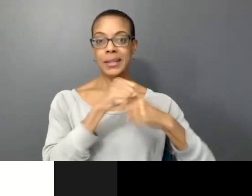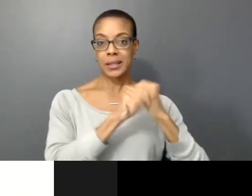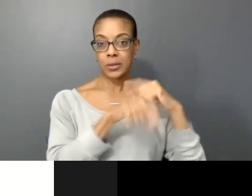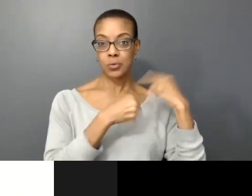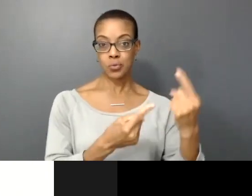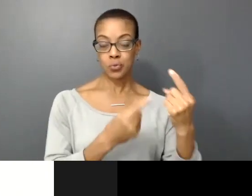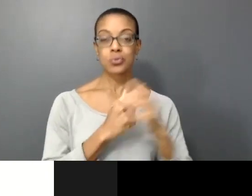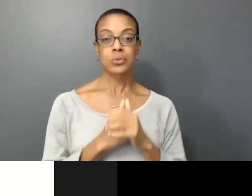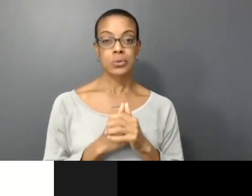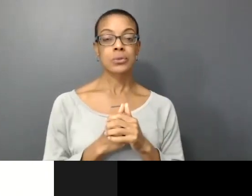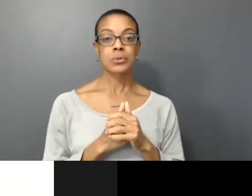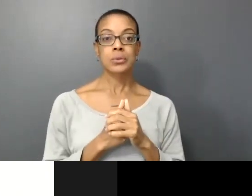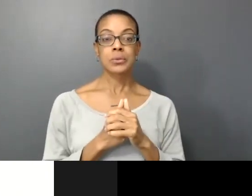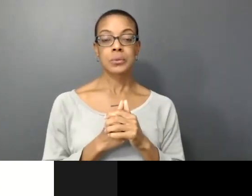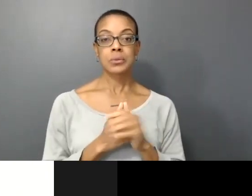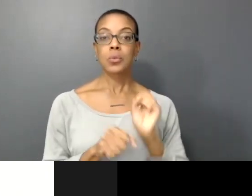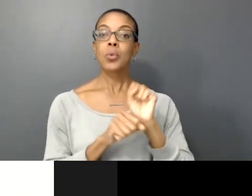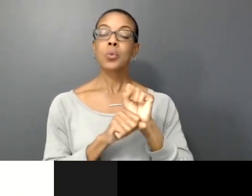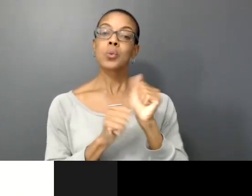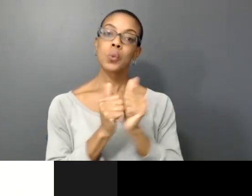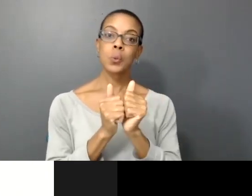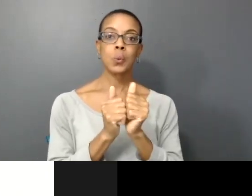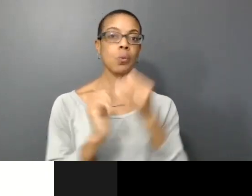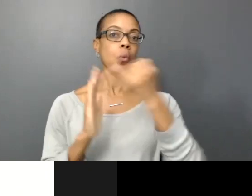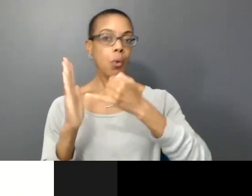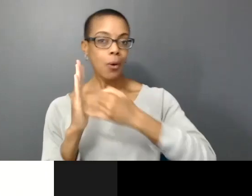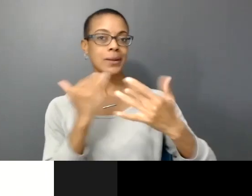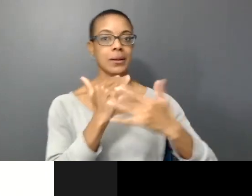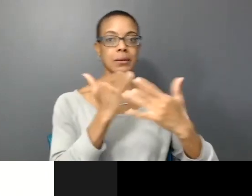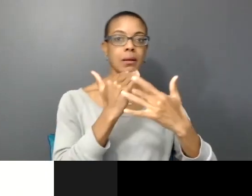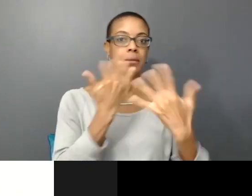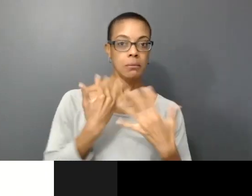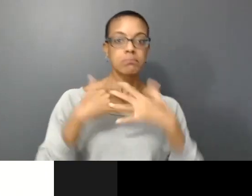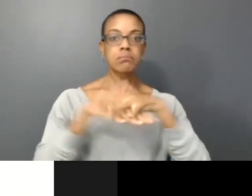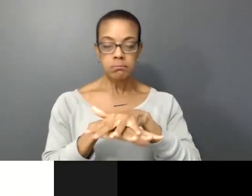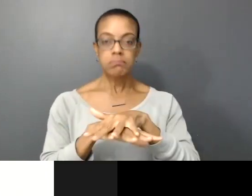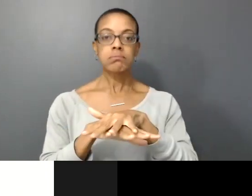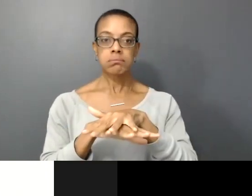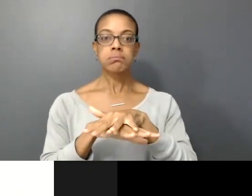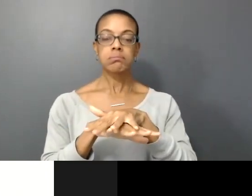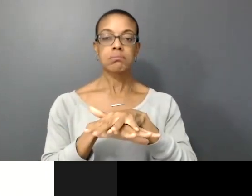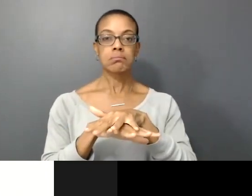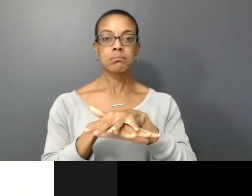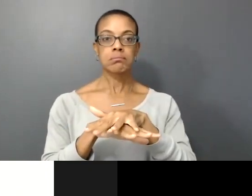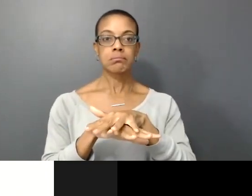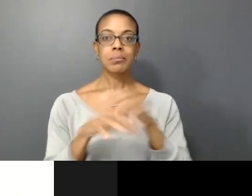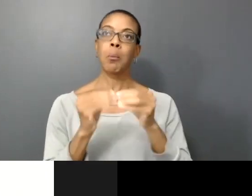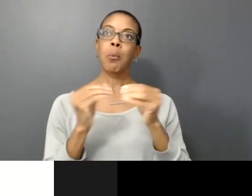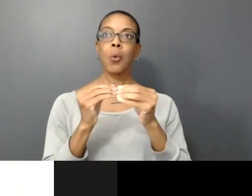with taking arts and technology into more somewhat relatively commercial kind of applications